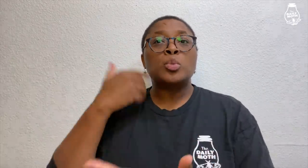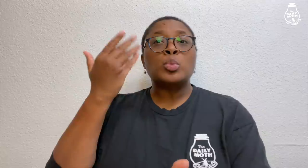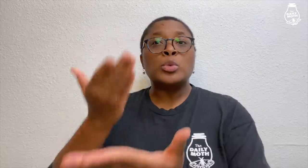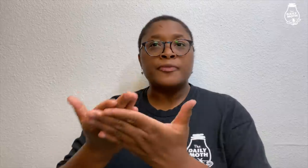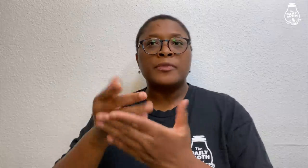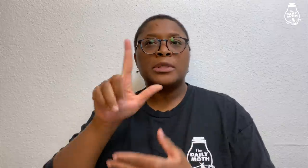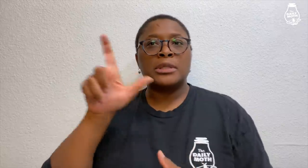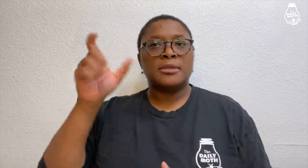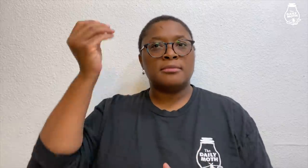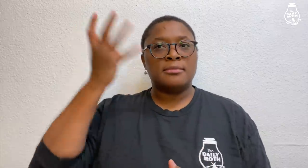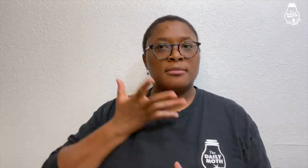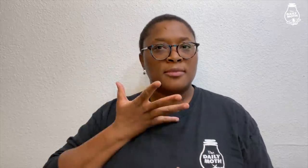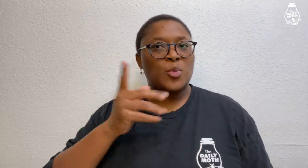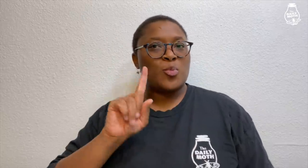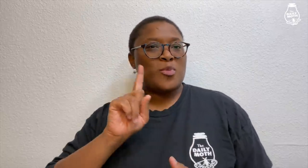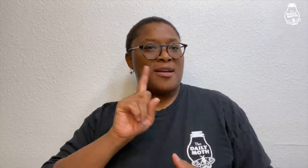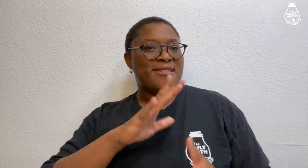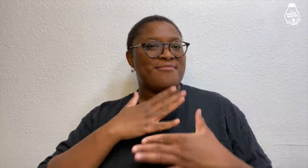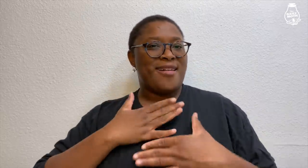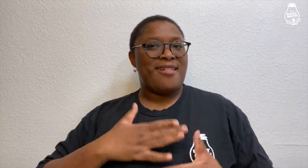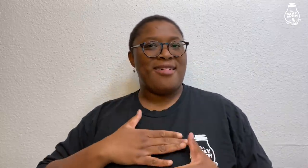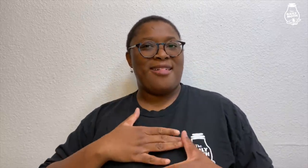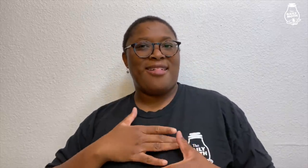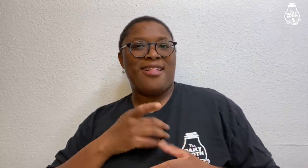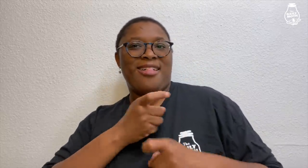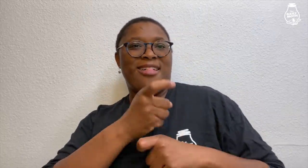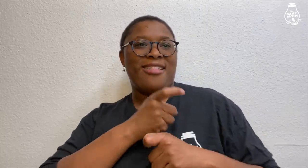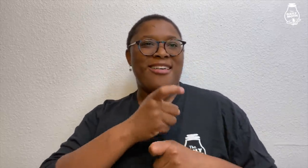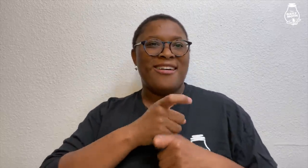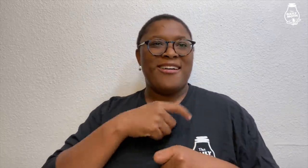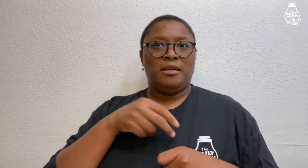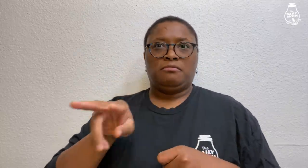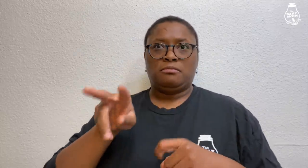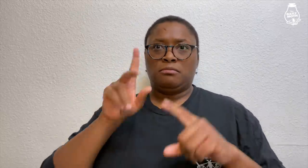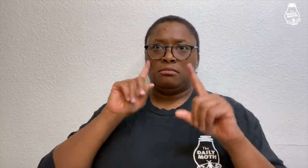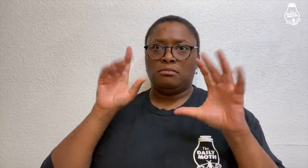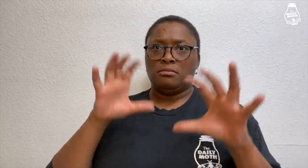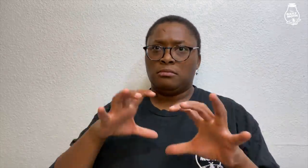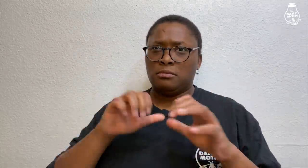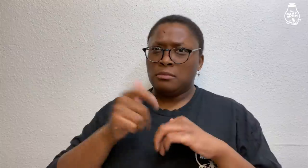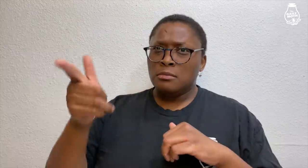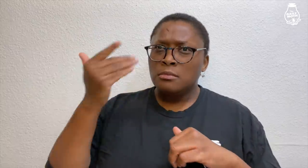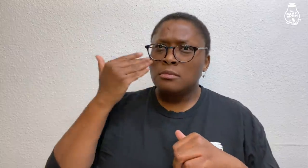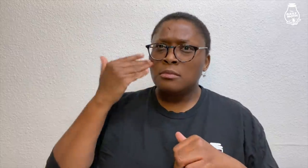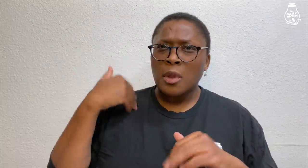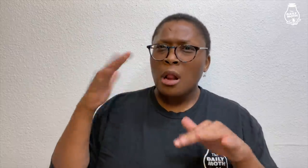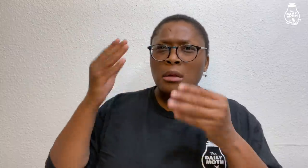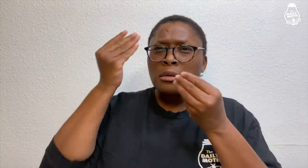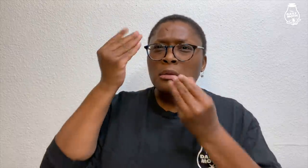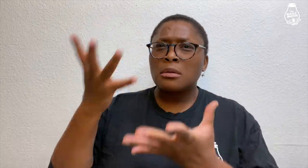"When I arrived, Lee joked 'Where's the body?' and I was shocked, and asked him 'How did you know?'